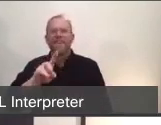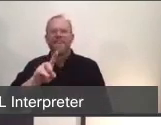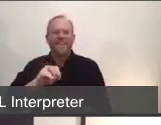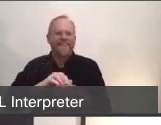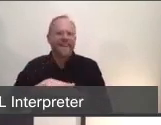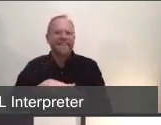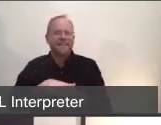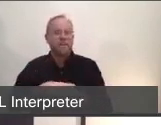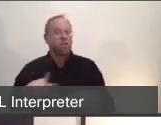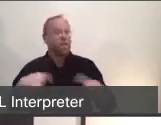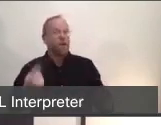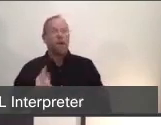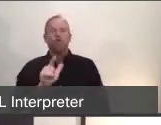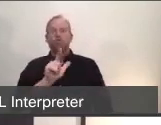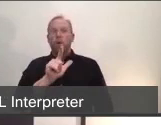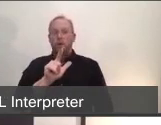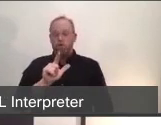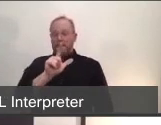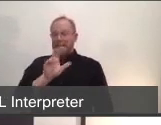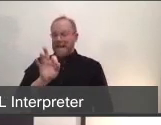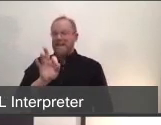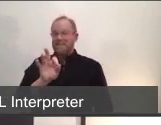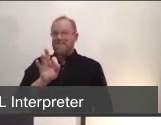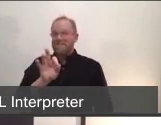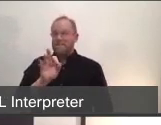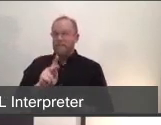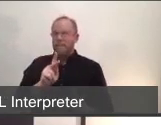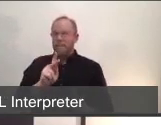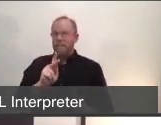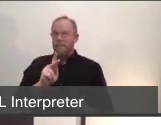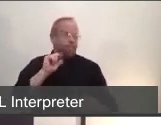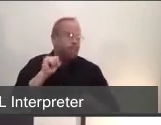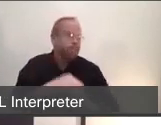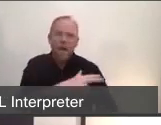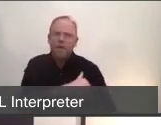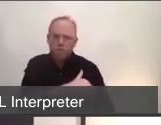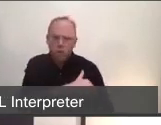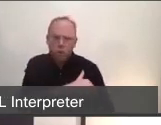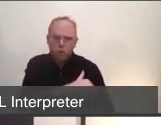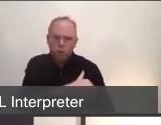in Marin County since the original hospitalization from the Diamond Princess.